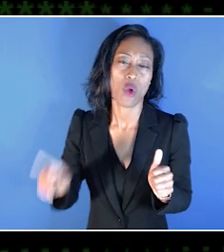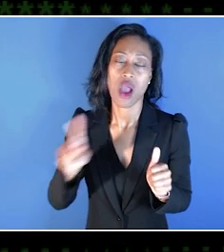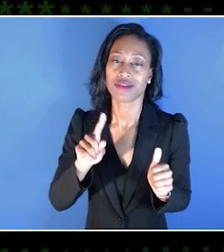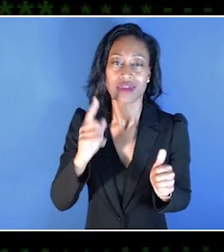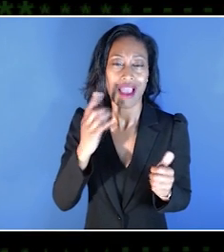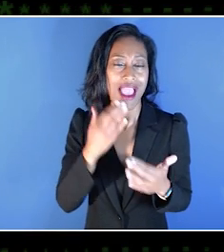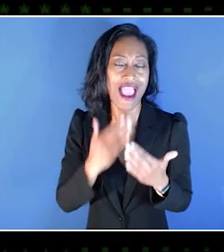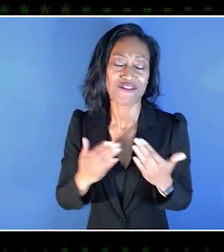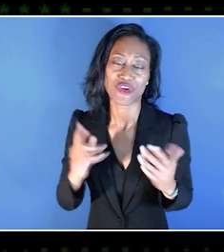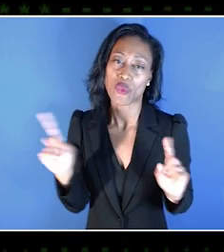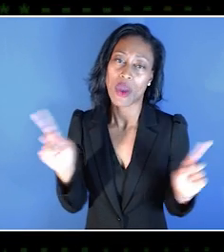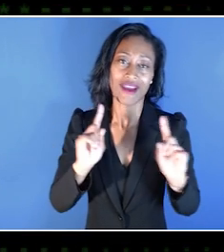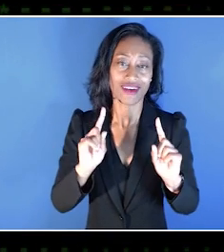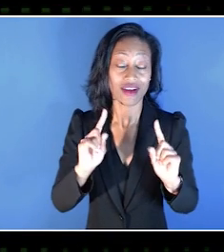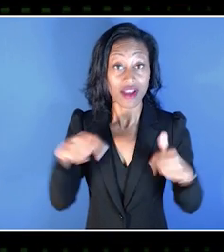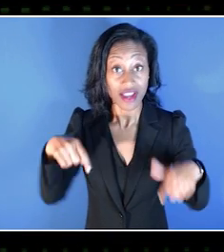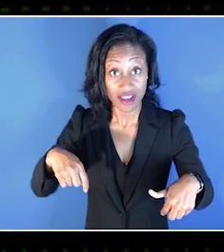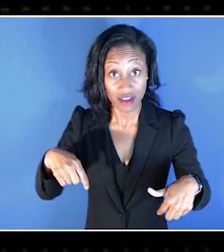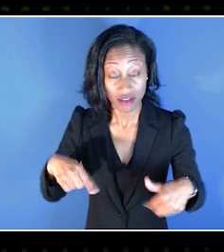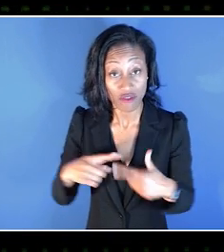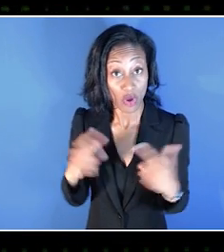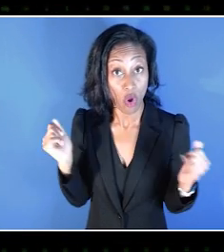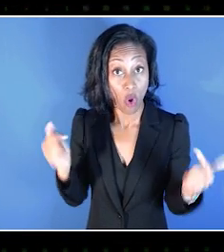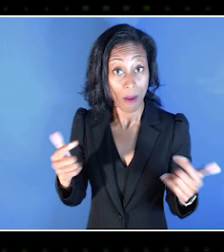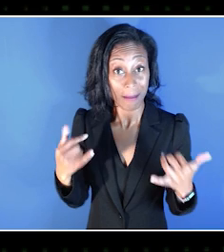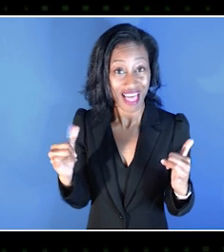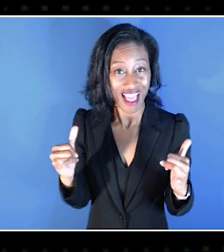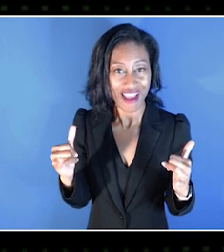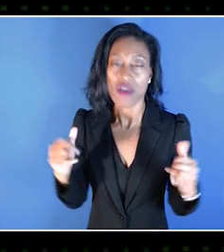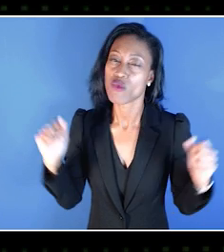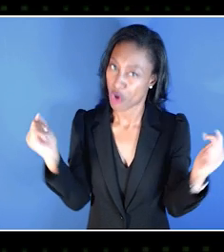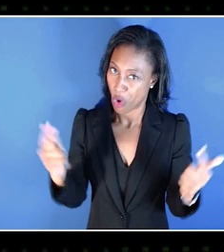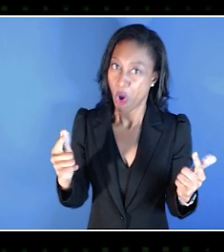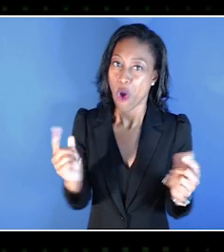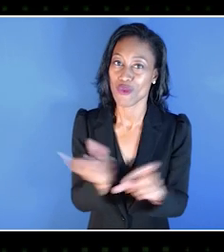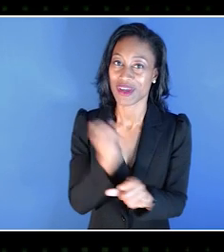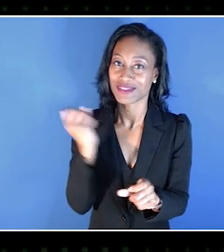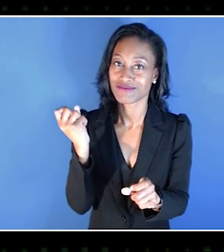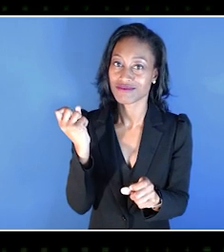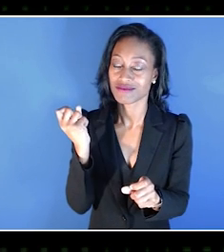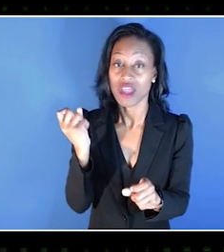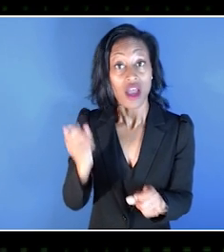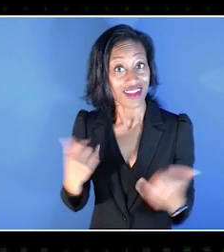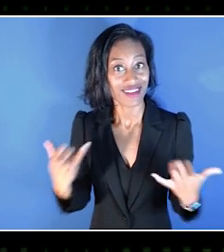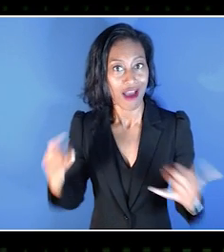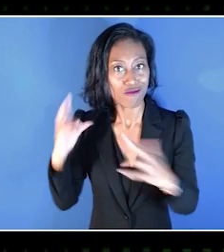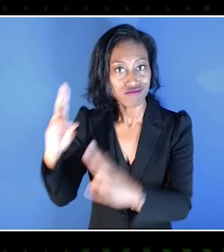Because when everyone plays, we all win. And now it's an honor to introduce